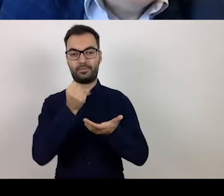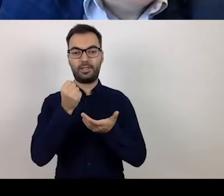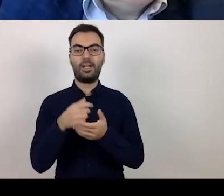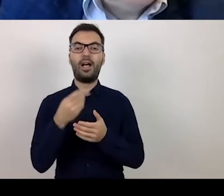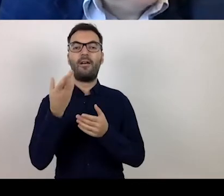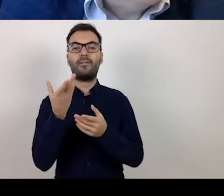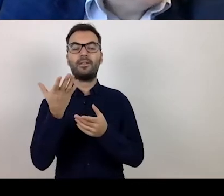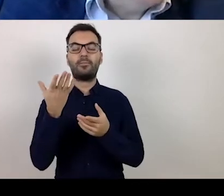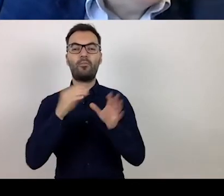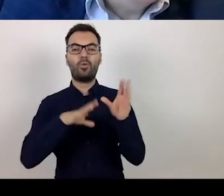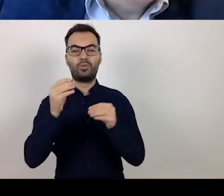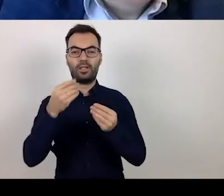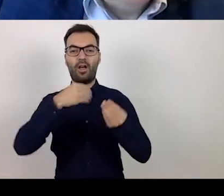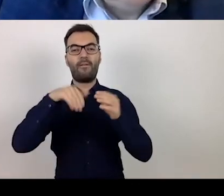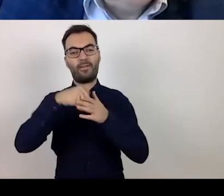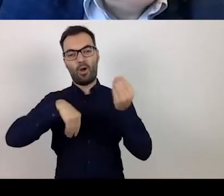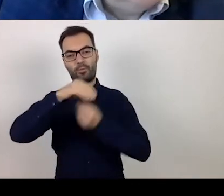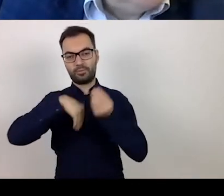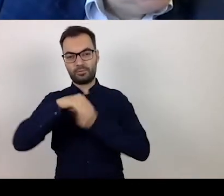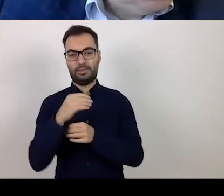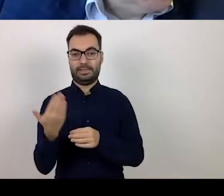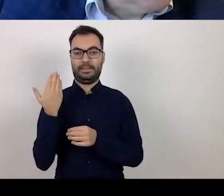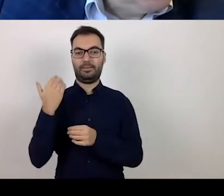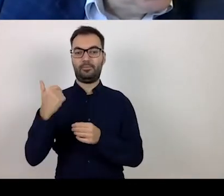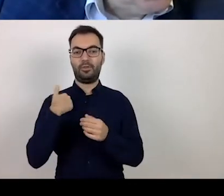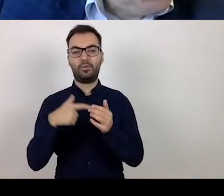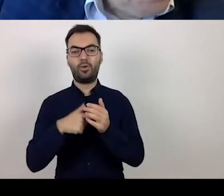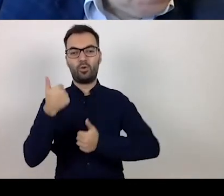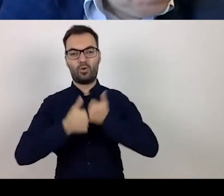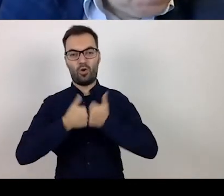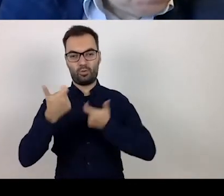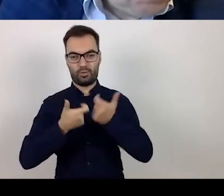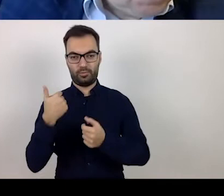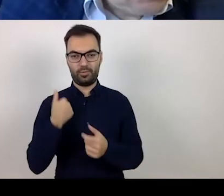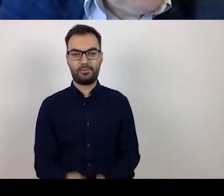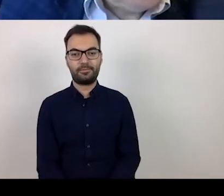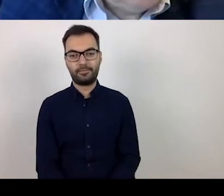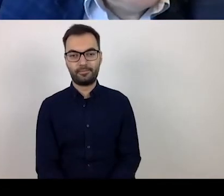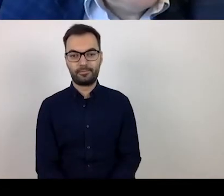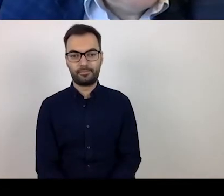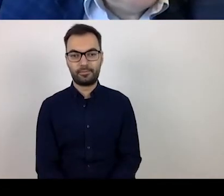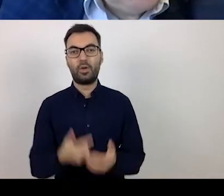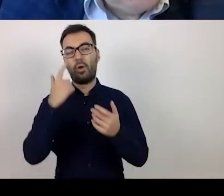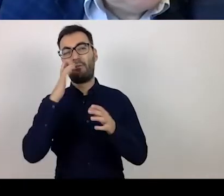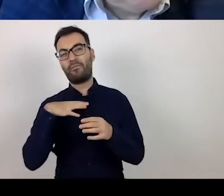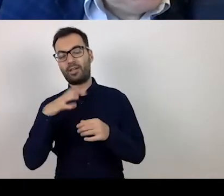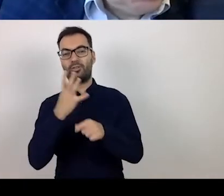Recently, a competition was held here. It involved about 40 million zlotys.